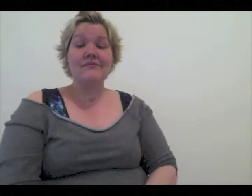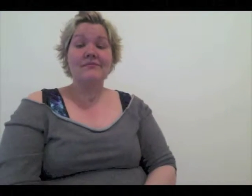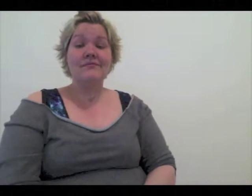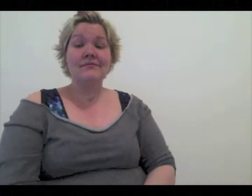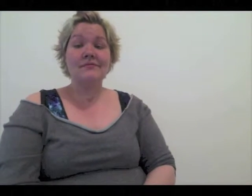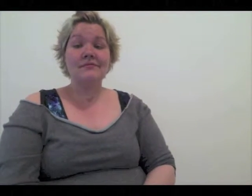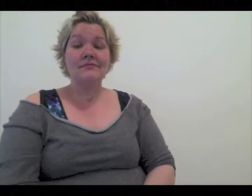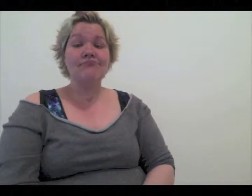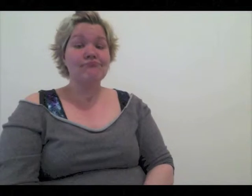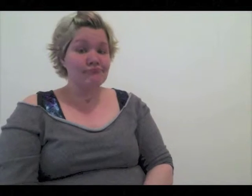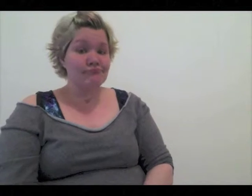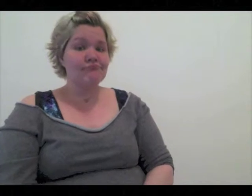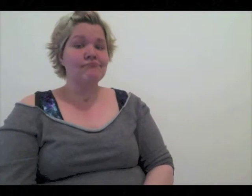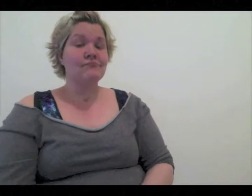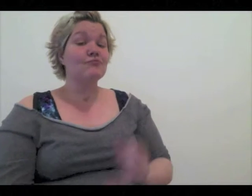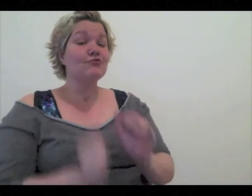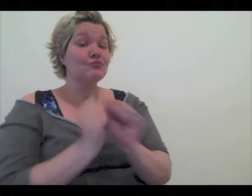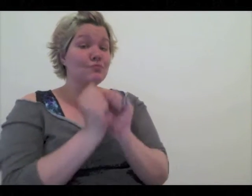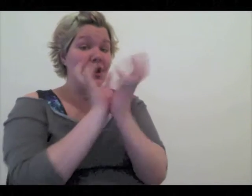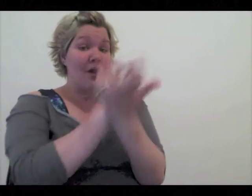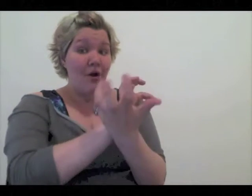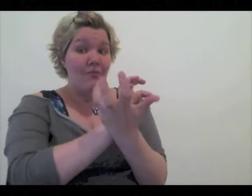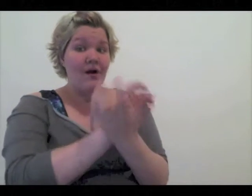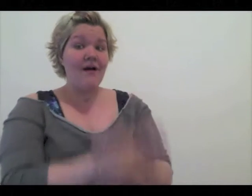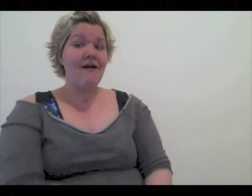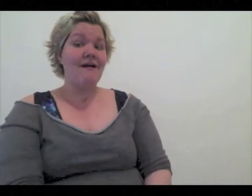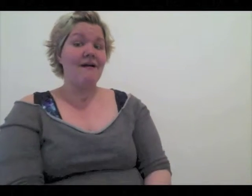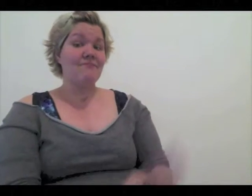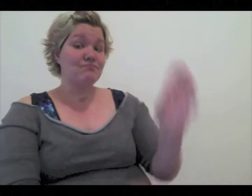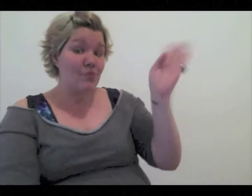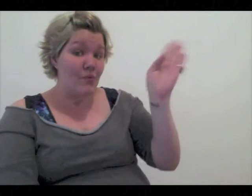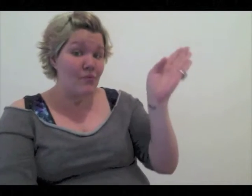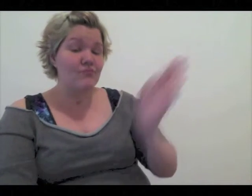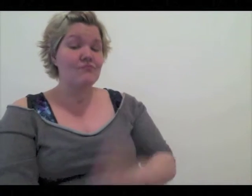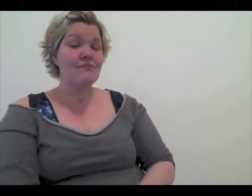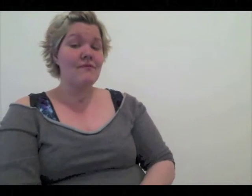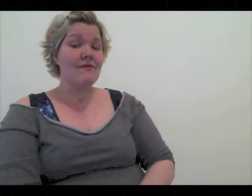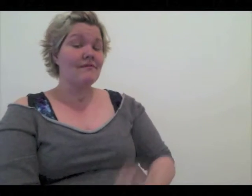Spring Awakening on Broadway.